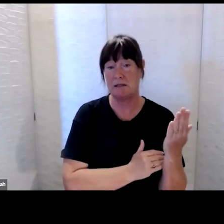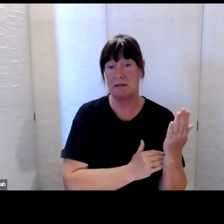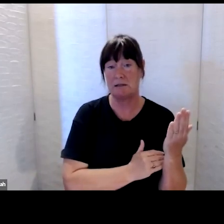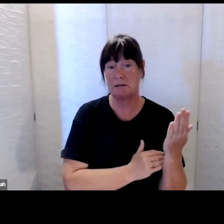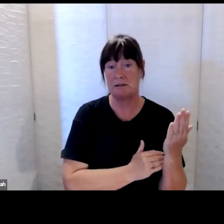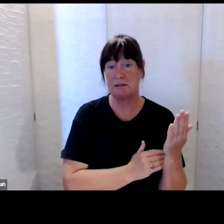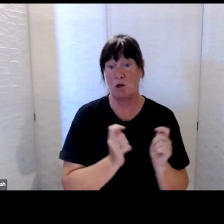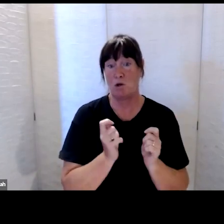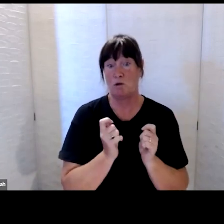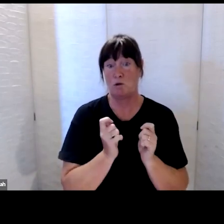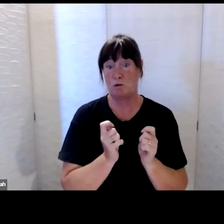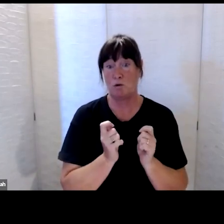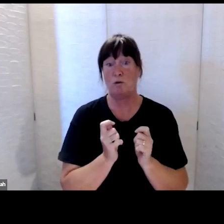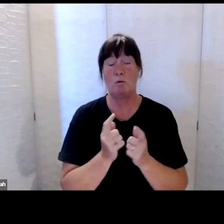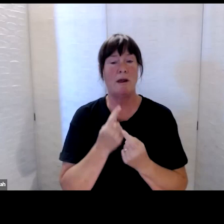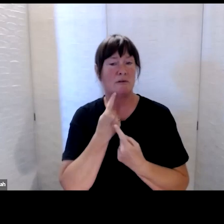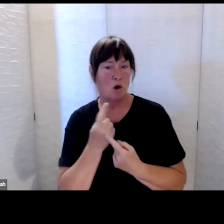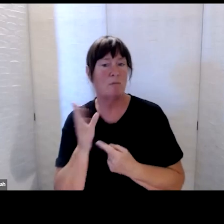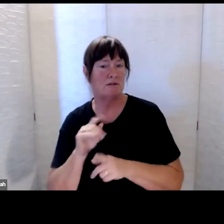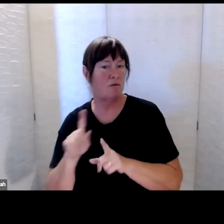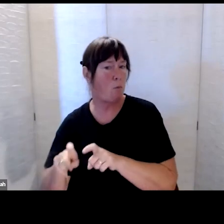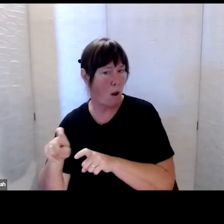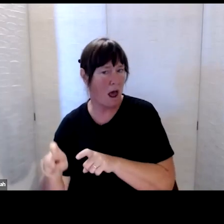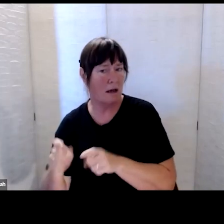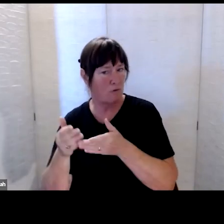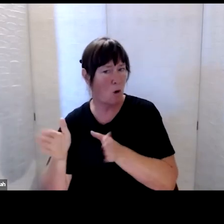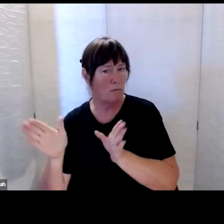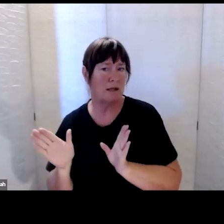we will hear a few comments from Paula to open us up and to introduce